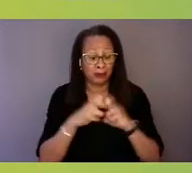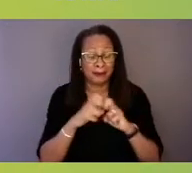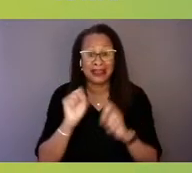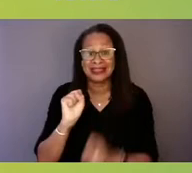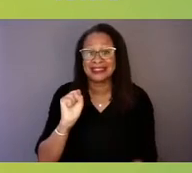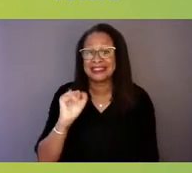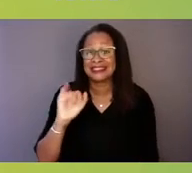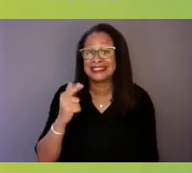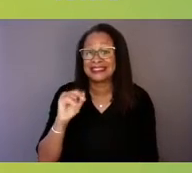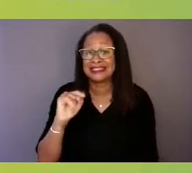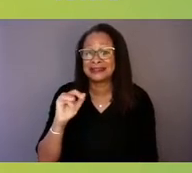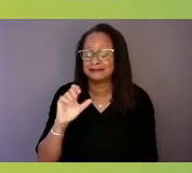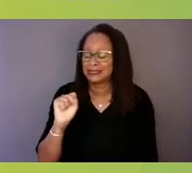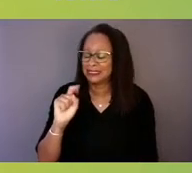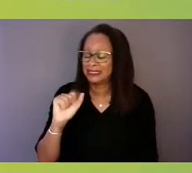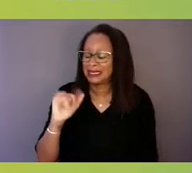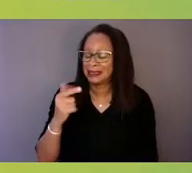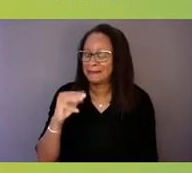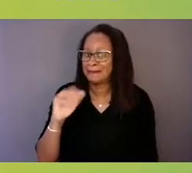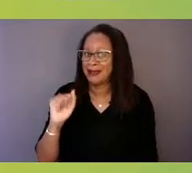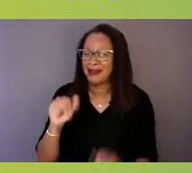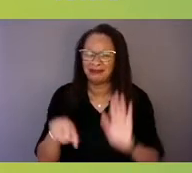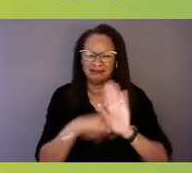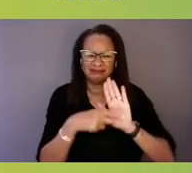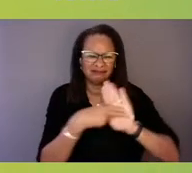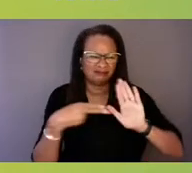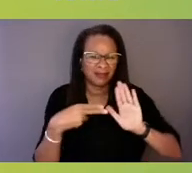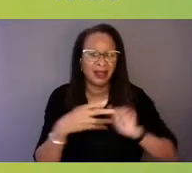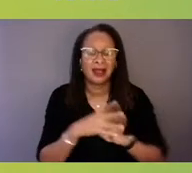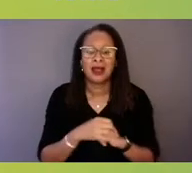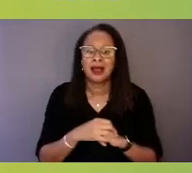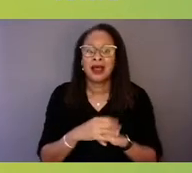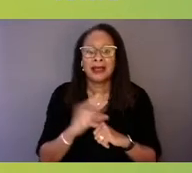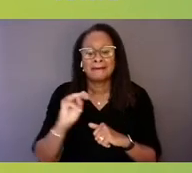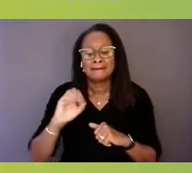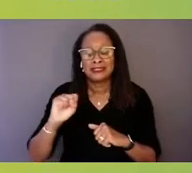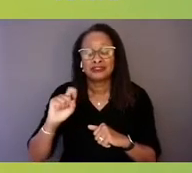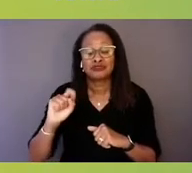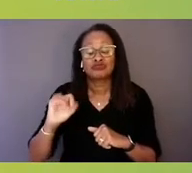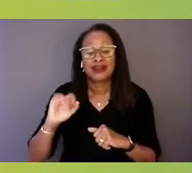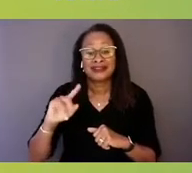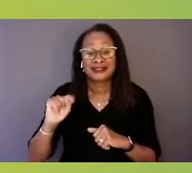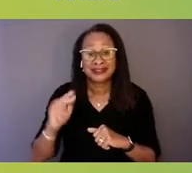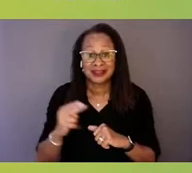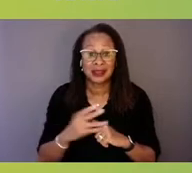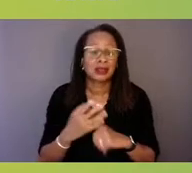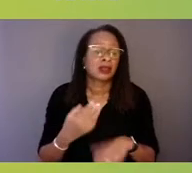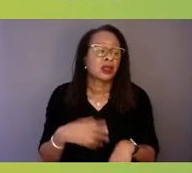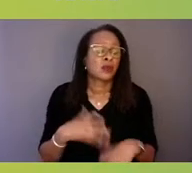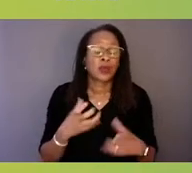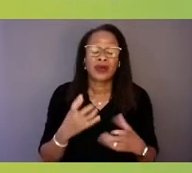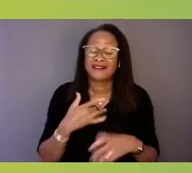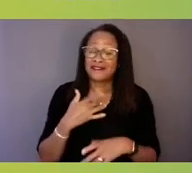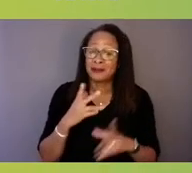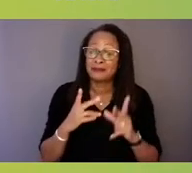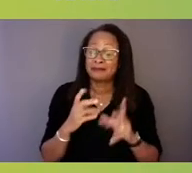We want to ensure that people feel comfortable calling 988 and recognize that 988 will be a help to them.